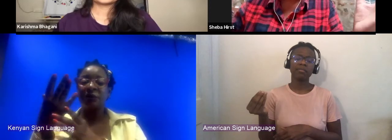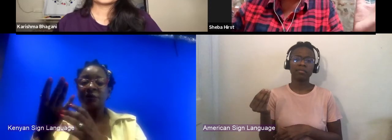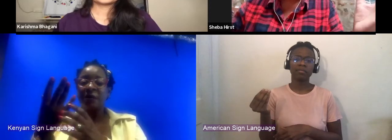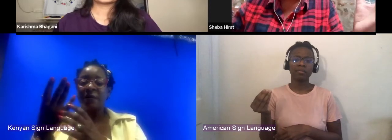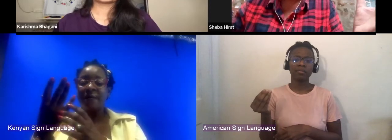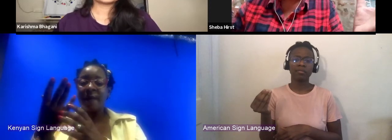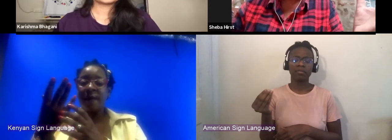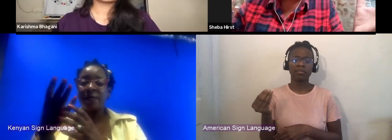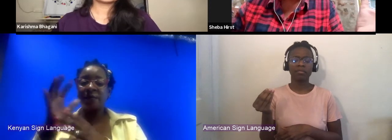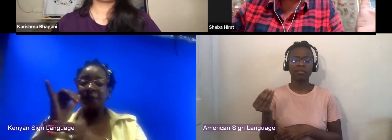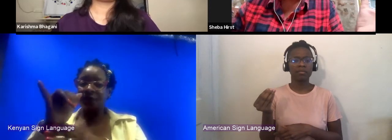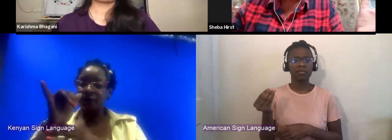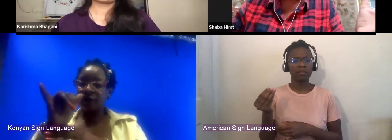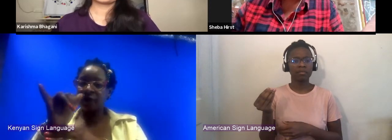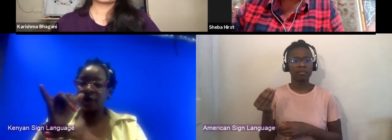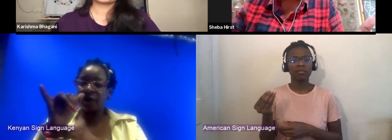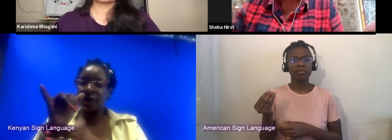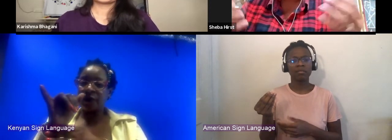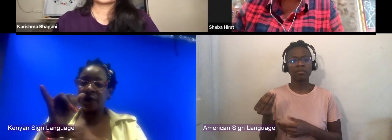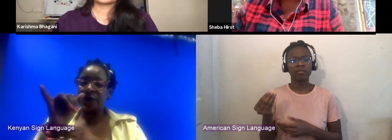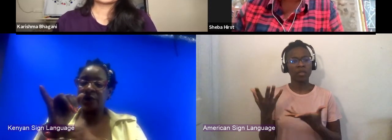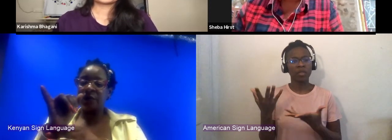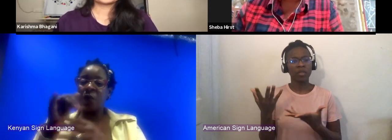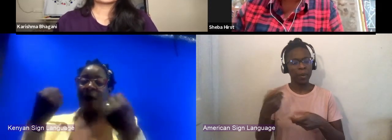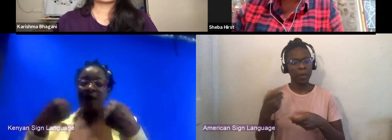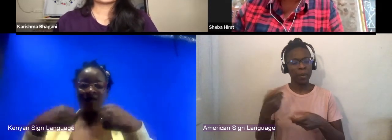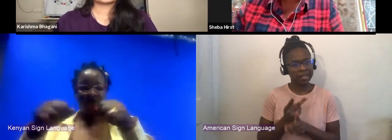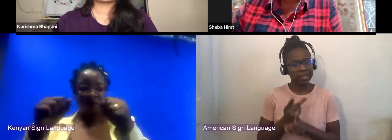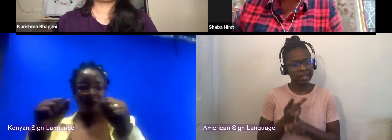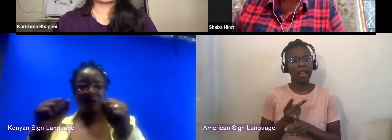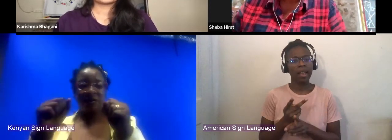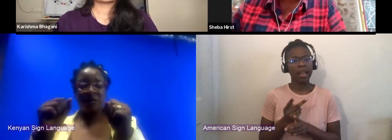that would reinforce his creative production.